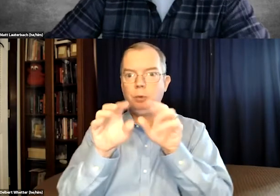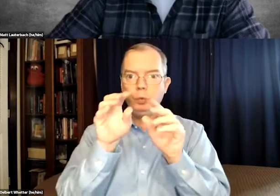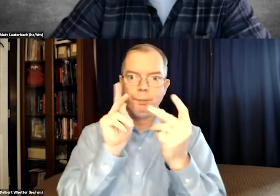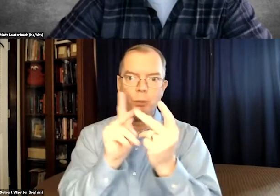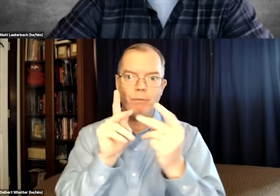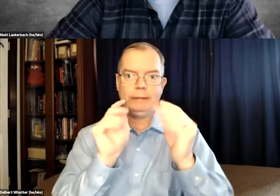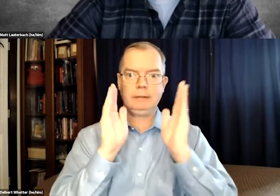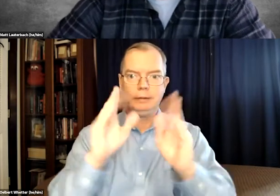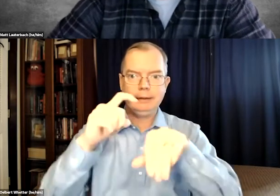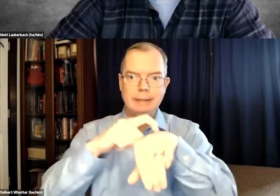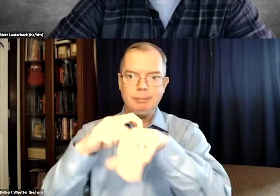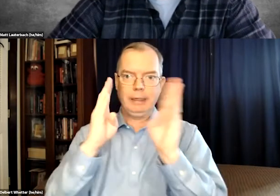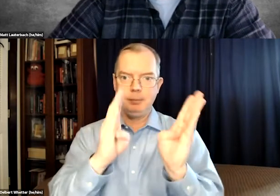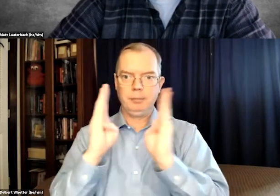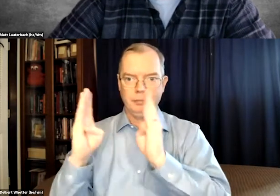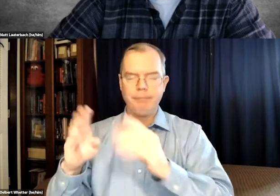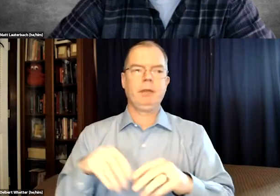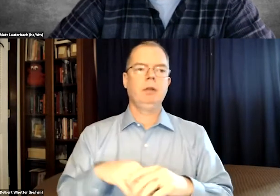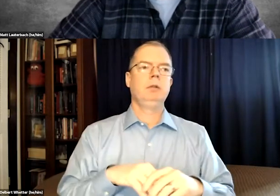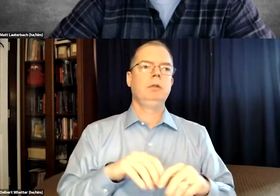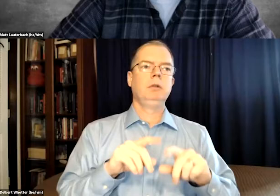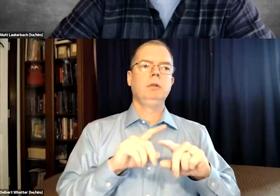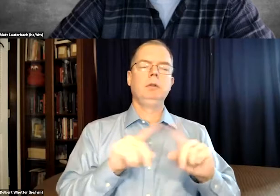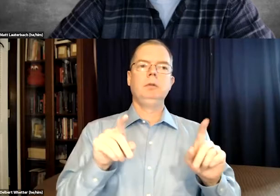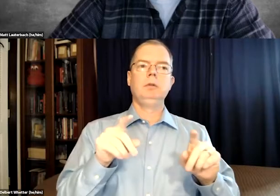because it moves so quickly and there's no time for perfection.